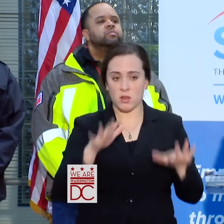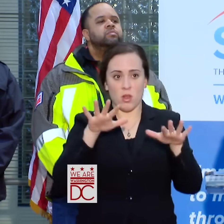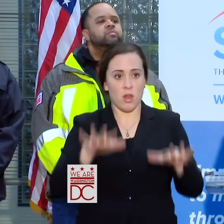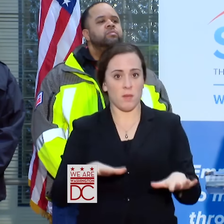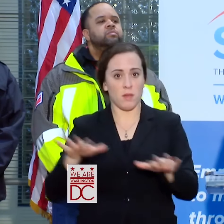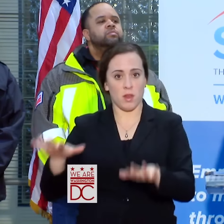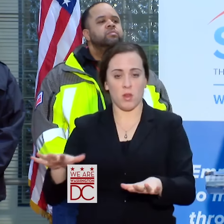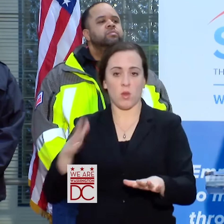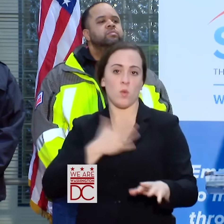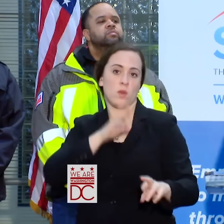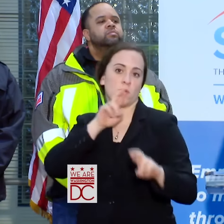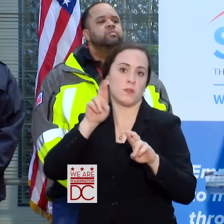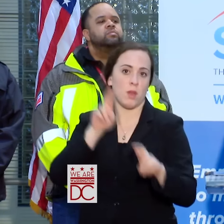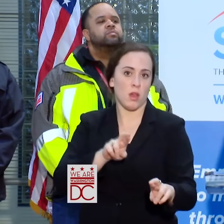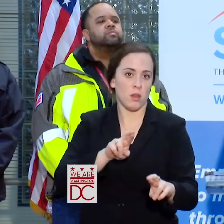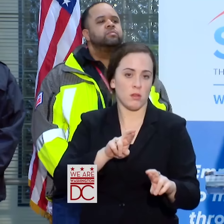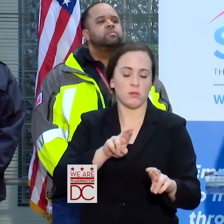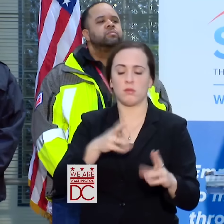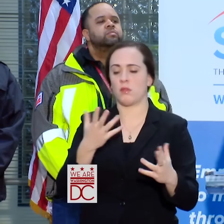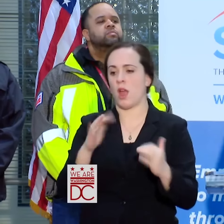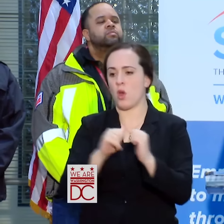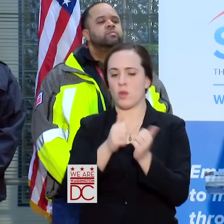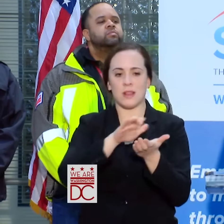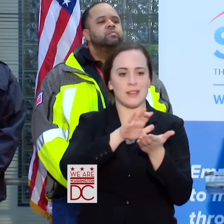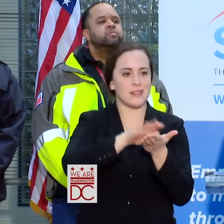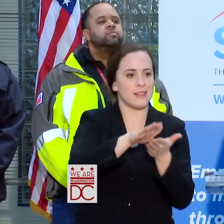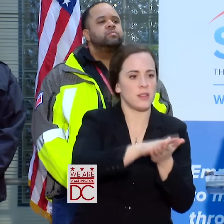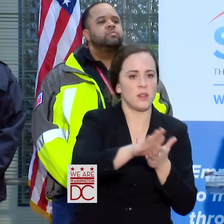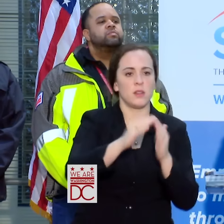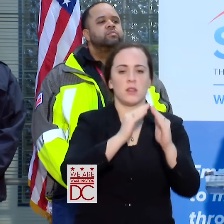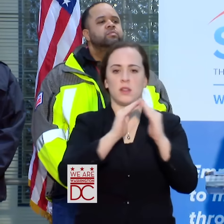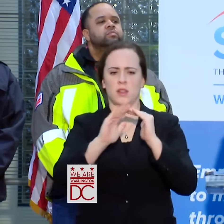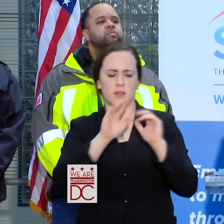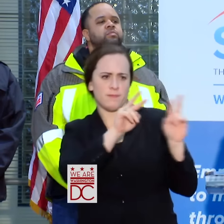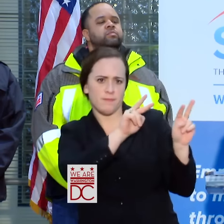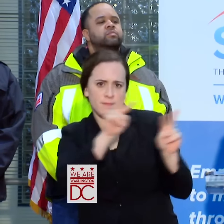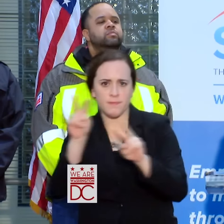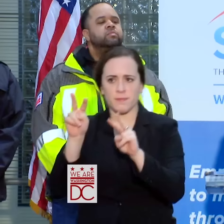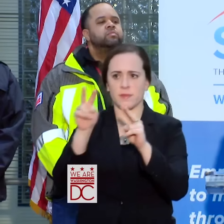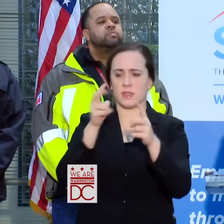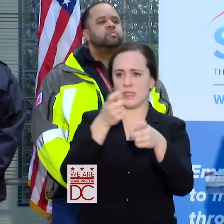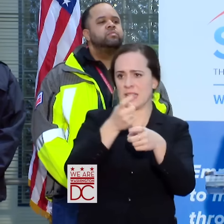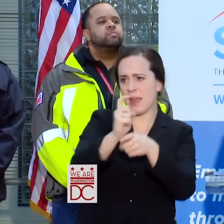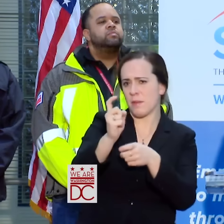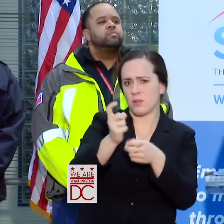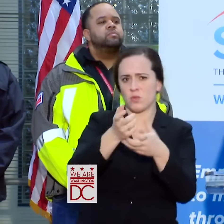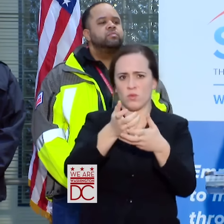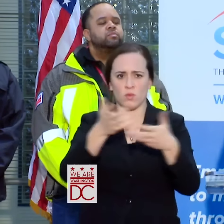THAT'S WHEN WE WILL BE LOOKING AT HOW WE CLEAN THE CITY UP, HOW WE DO OUR DAMAGE ASSESSMENT. HOW WE LOOK AT THE THINGS WE NEED TO DO TO GET TO OUR